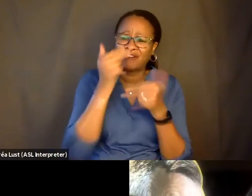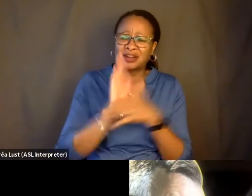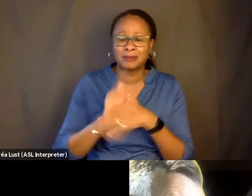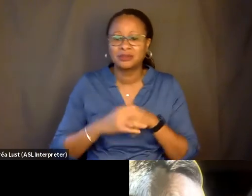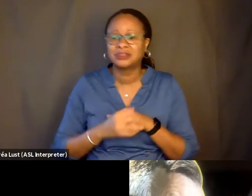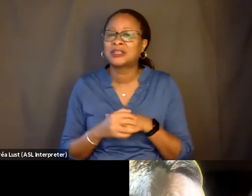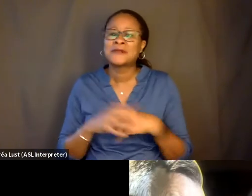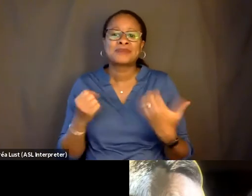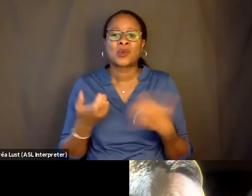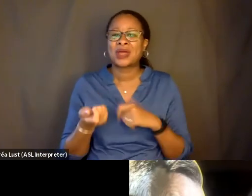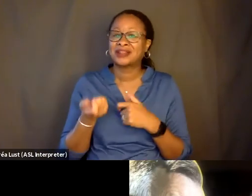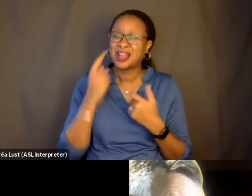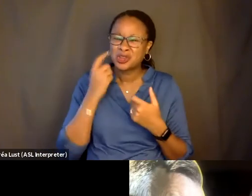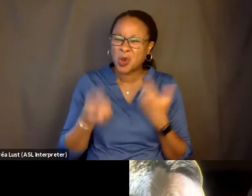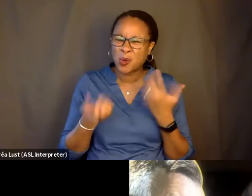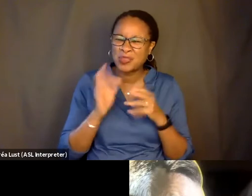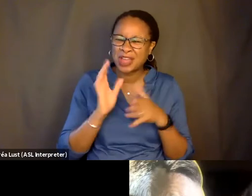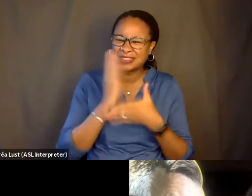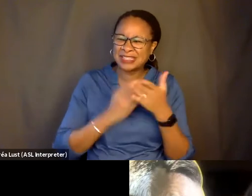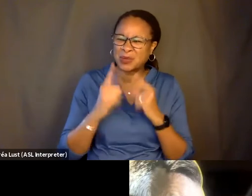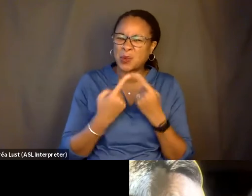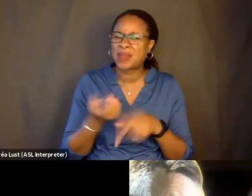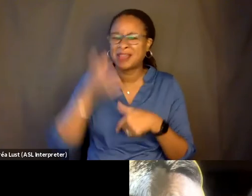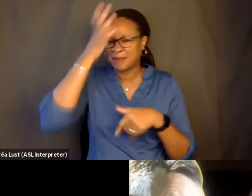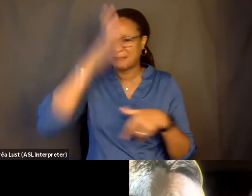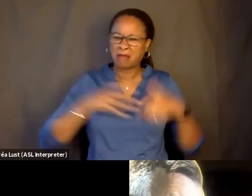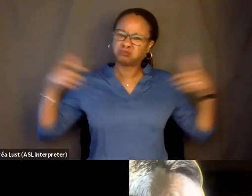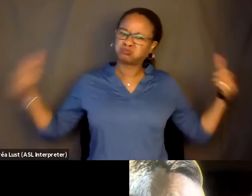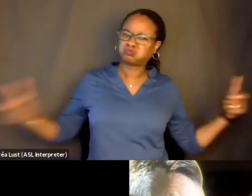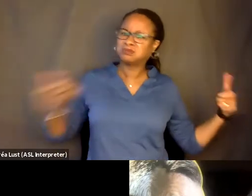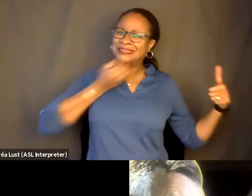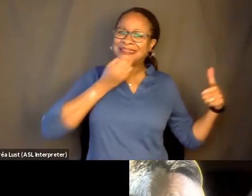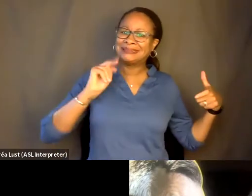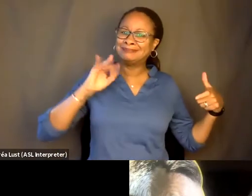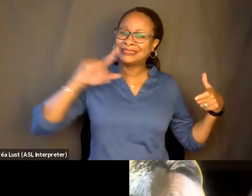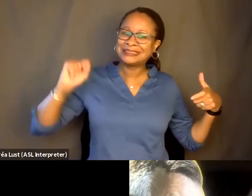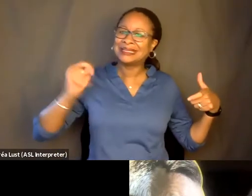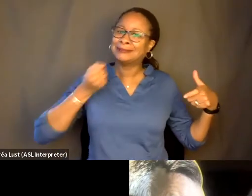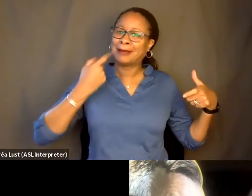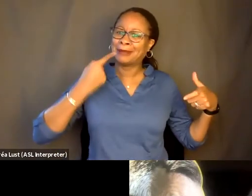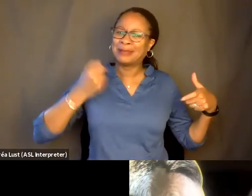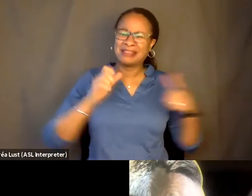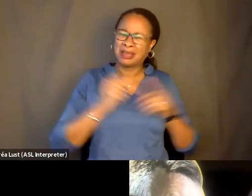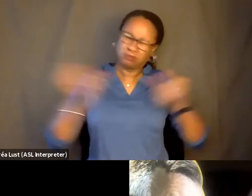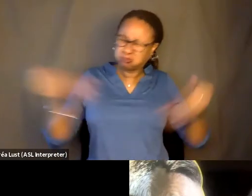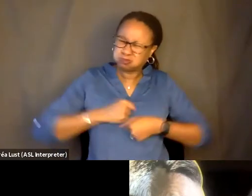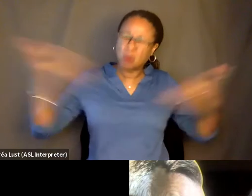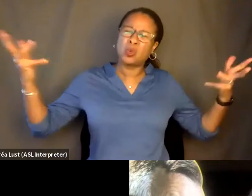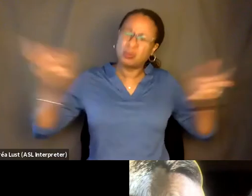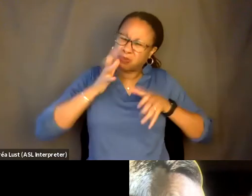You know, like, he likes it when movies make you laugh. And those are-- some of those are some dark reference points.